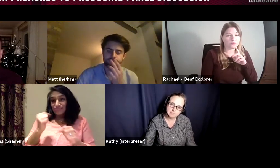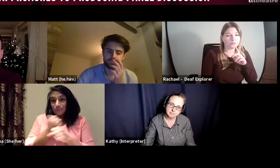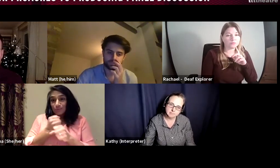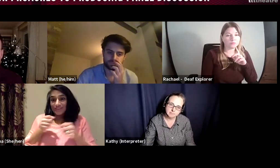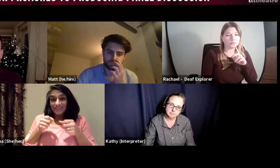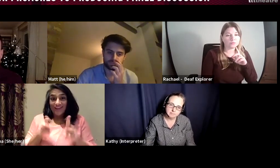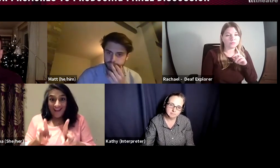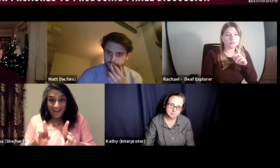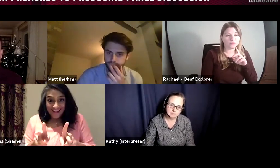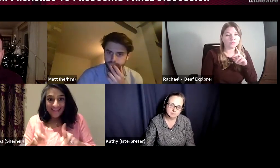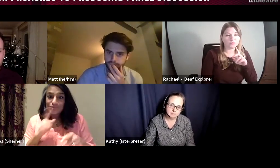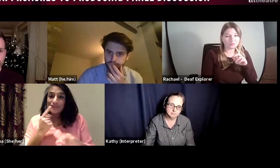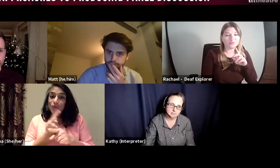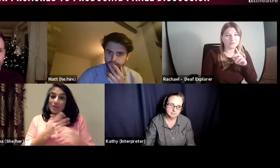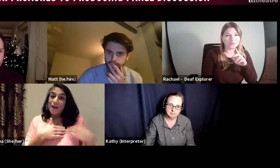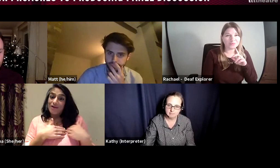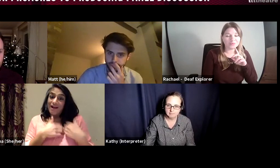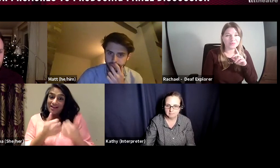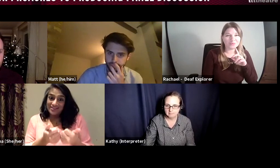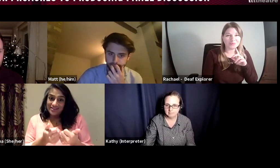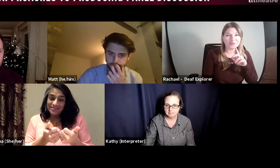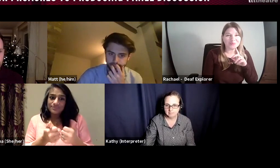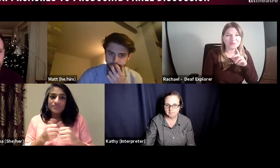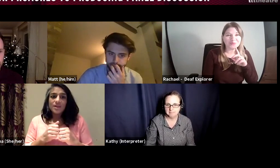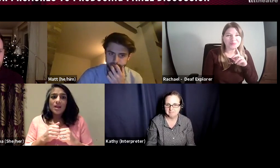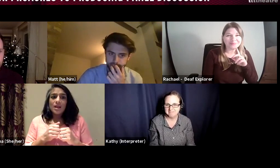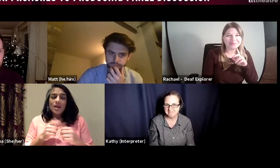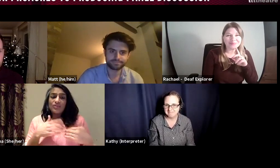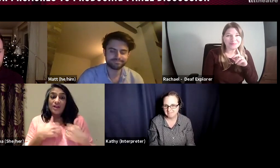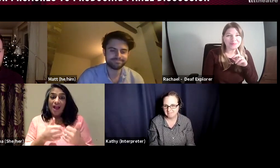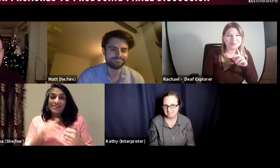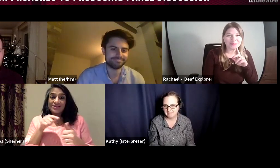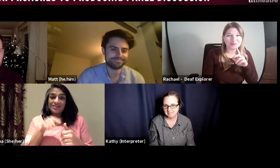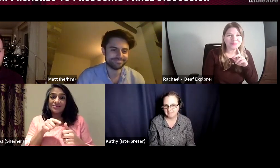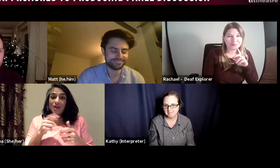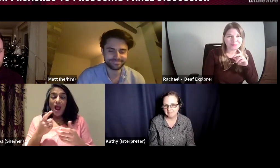And one thing I liked particularly about Matt's producing style, he talked about kindness